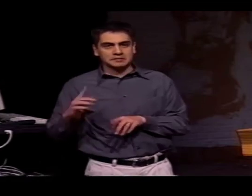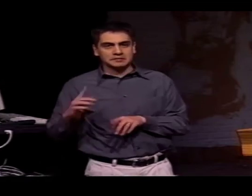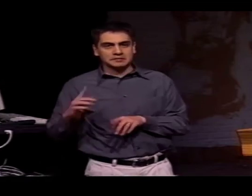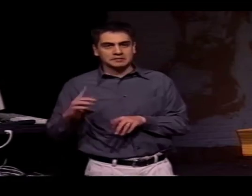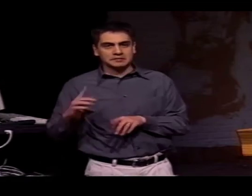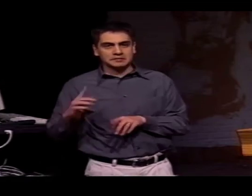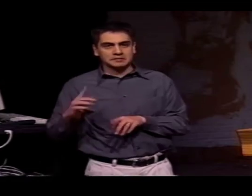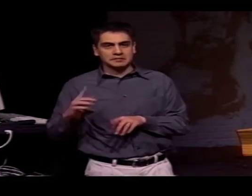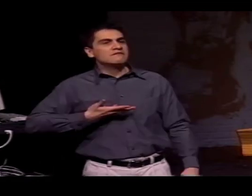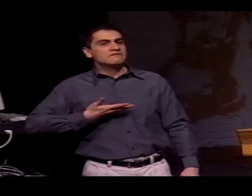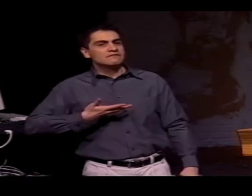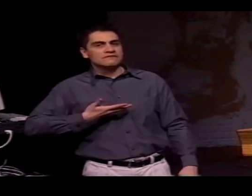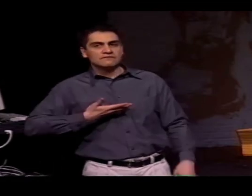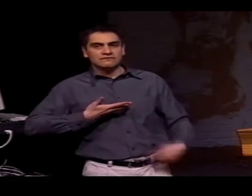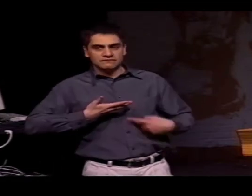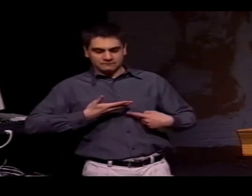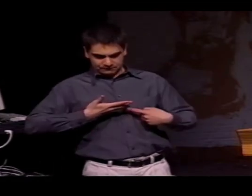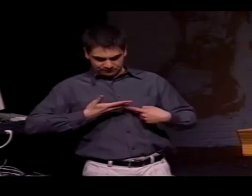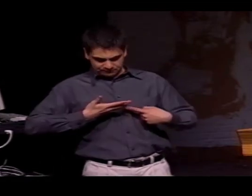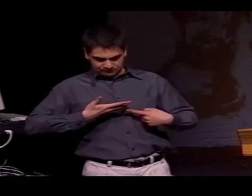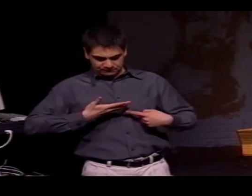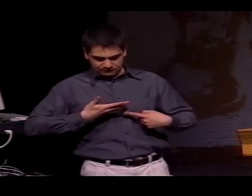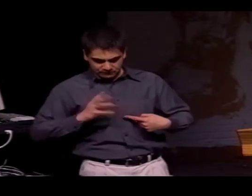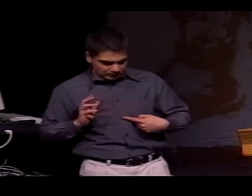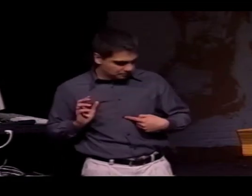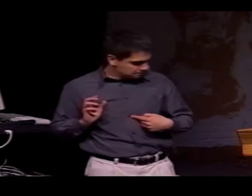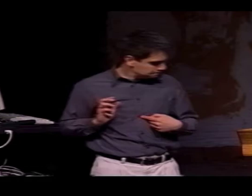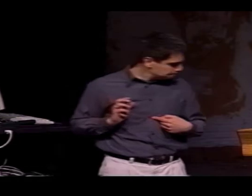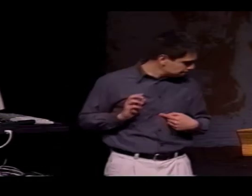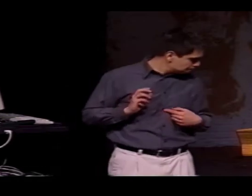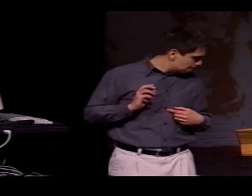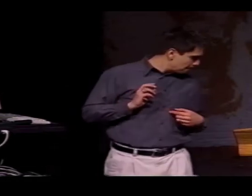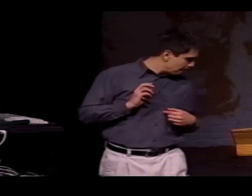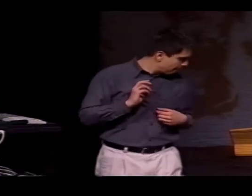SO THEY COMBINE THE LSM SIGNS, THE NON-MANUAL MOUTH MOVEMENT